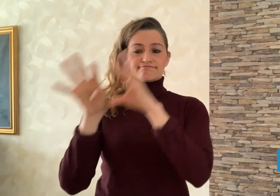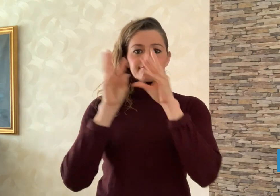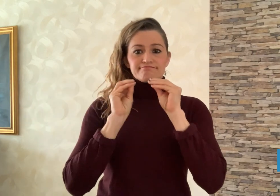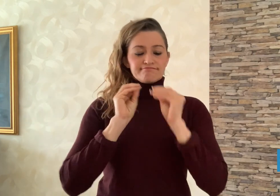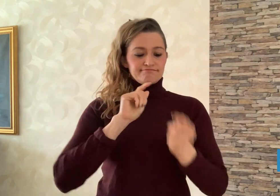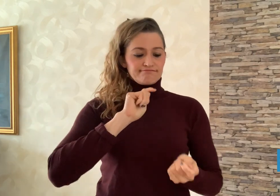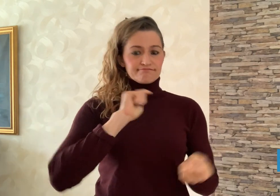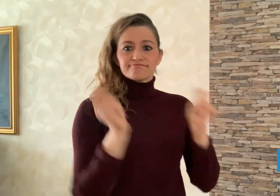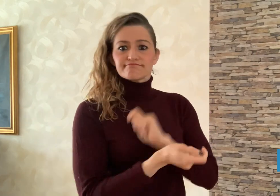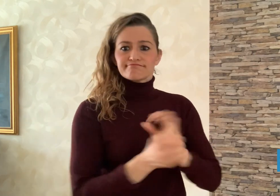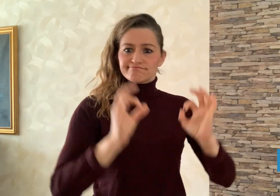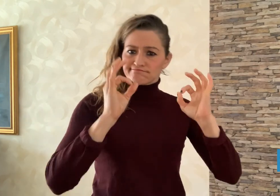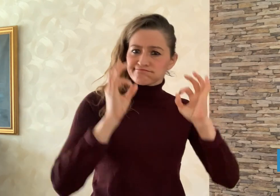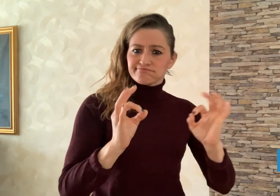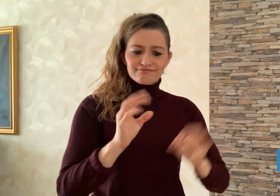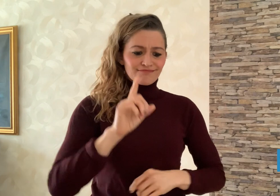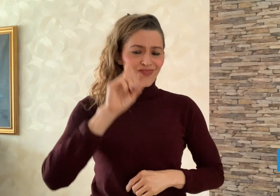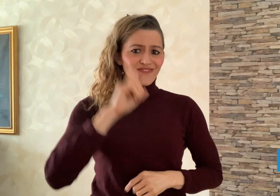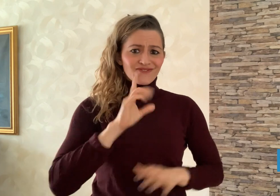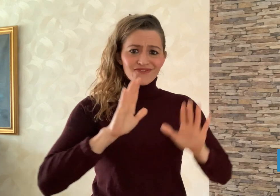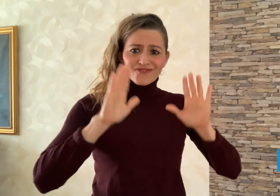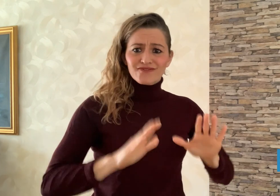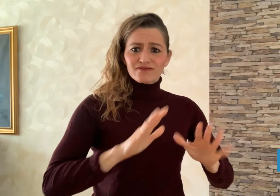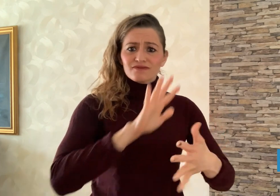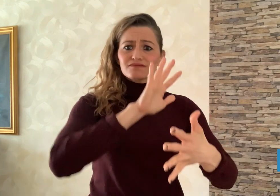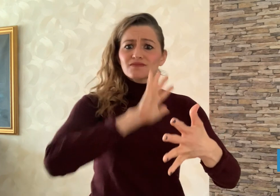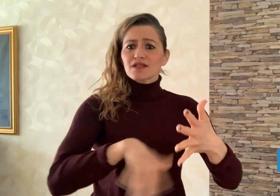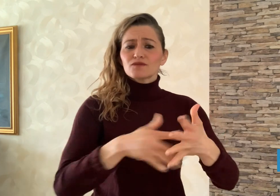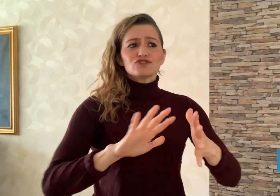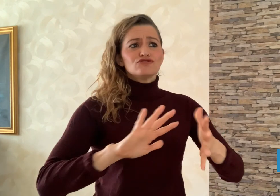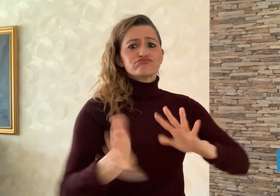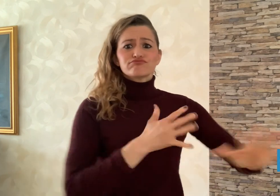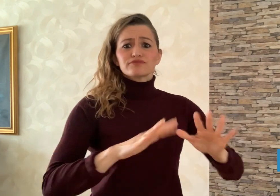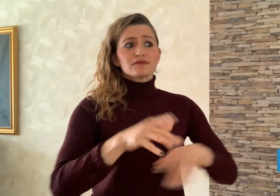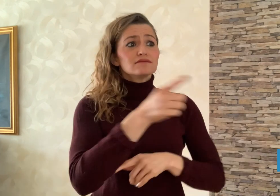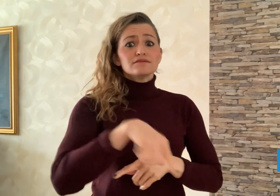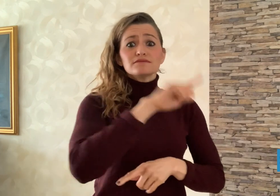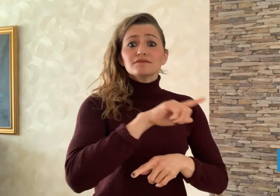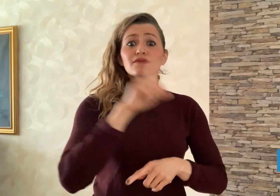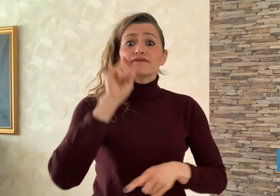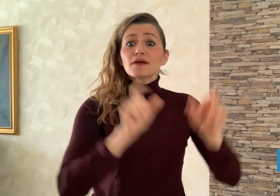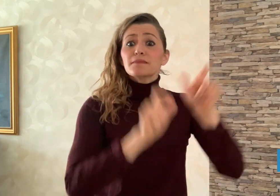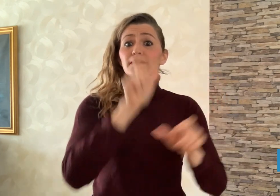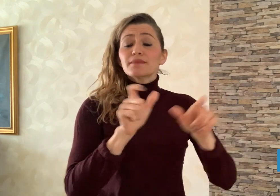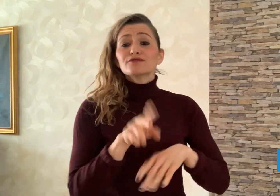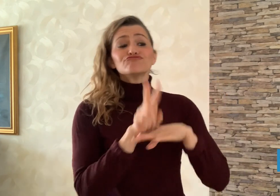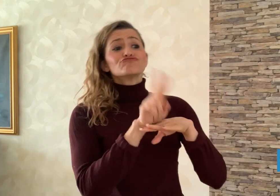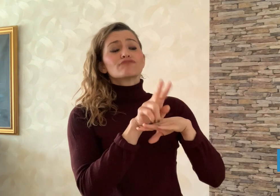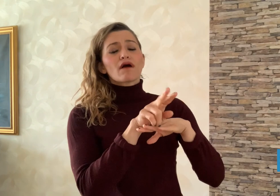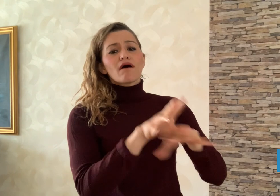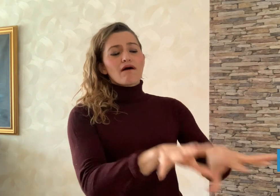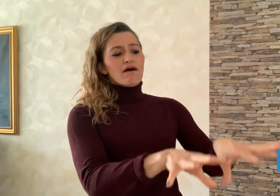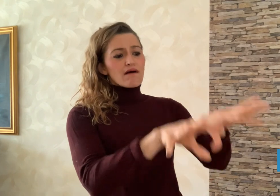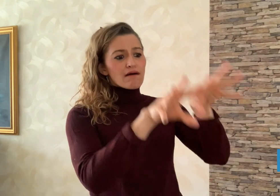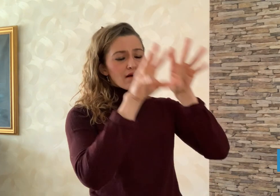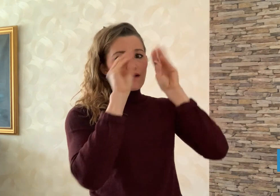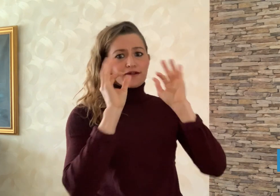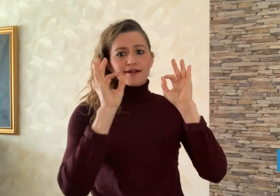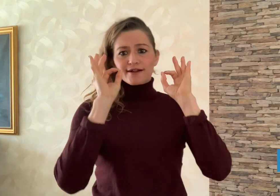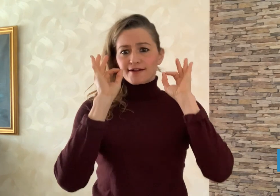and conveys more clearly with nuances which is well